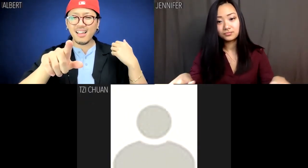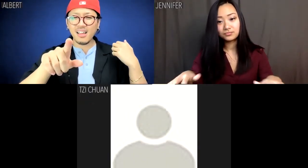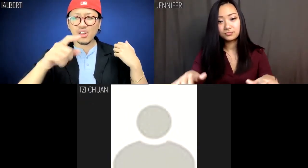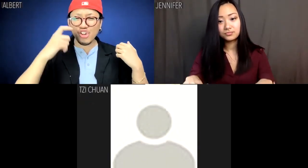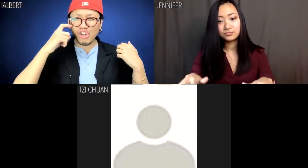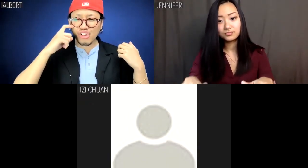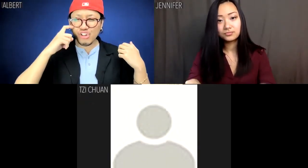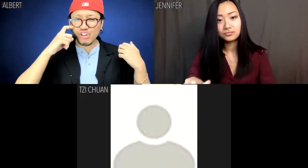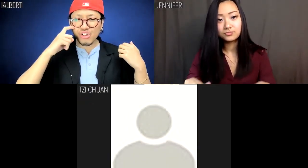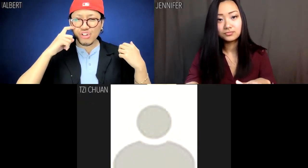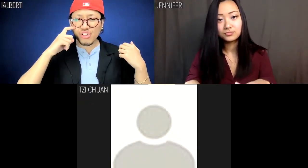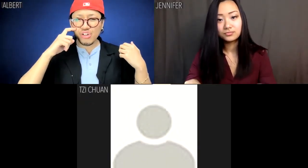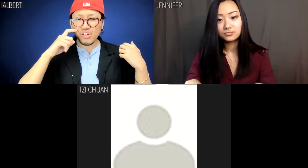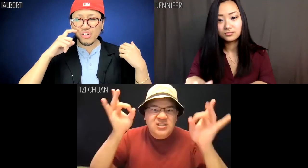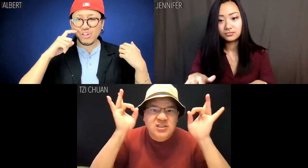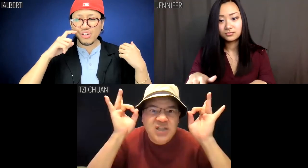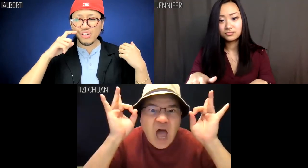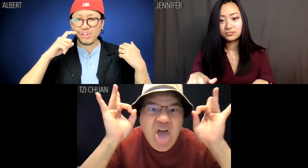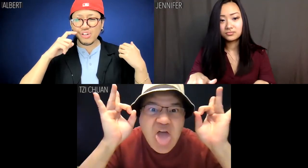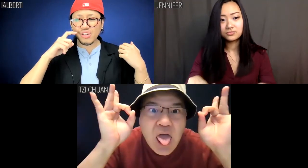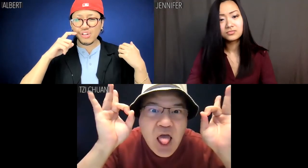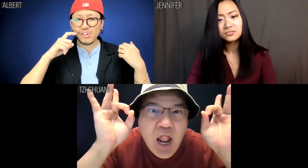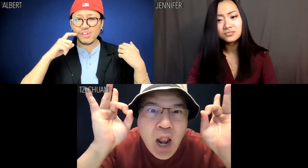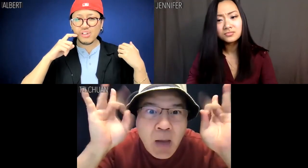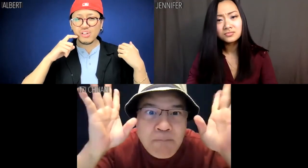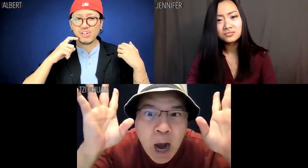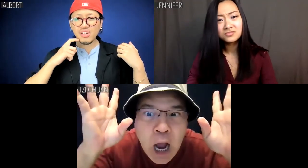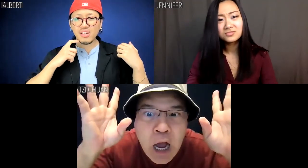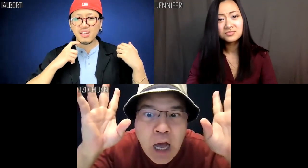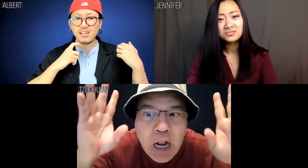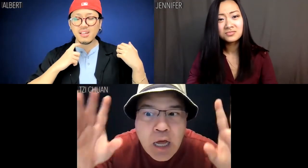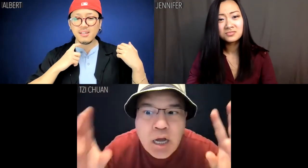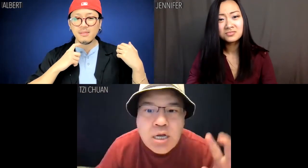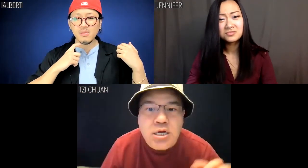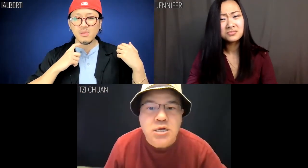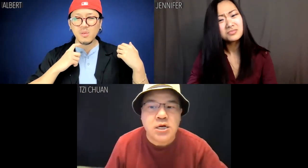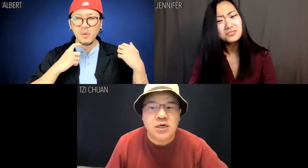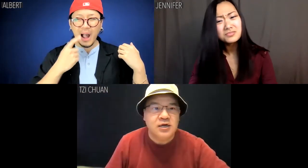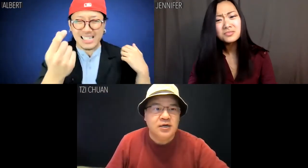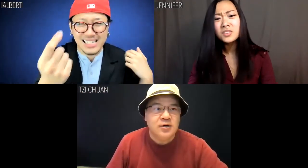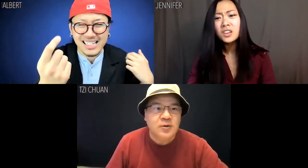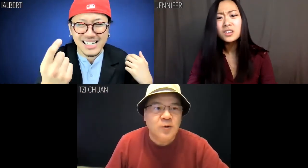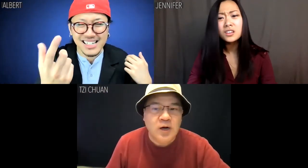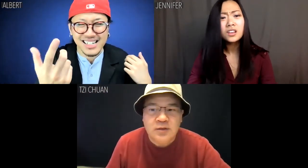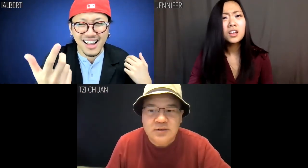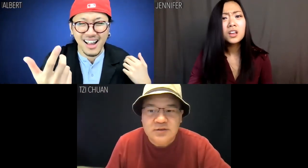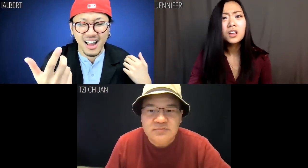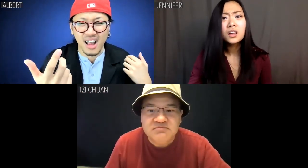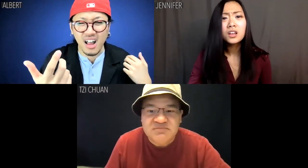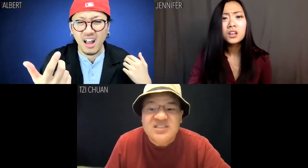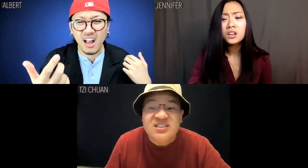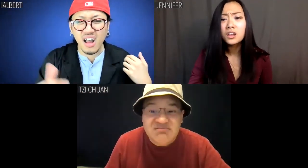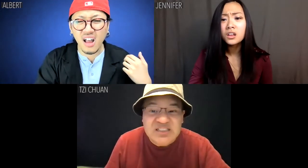Albert: You're crying. Tzi Chuan: Yes. Because that was TERRIBLE. Albert: What?!